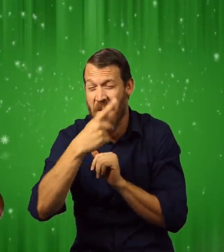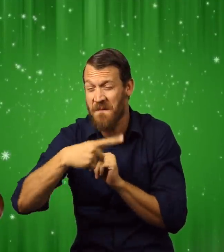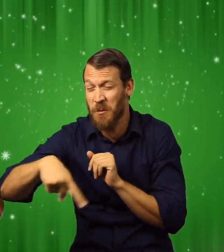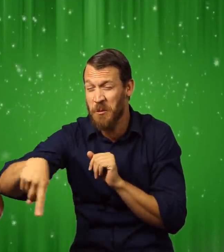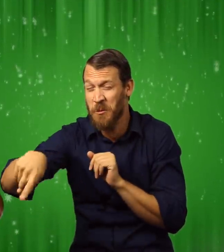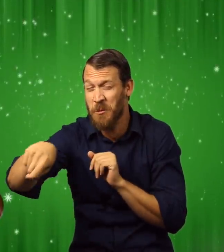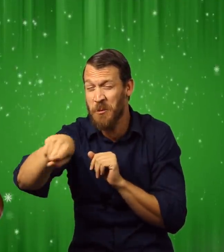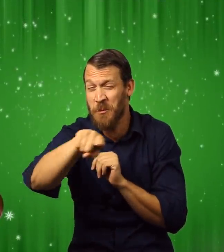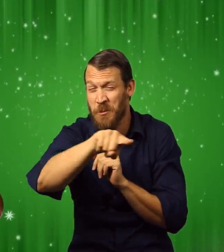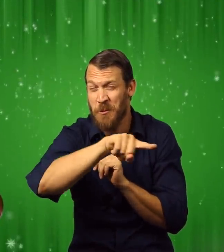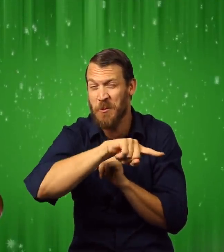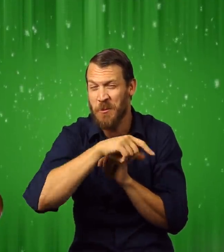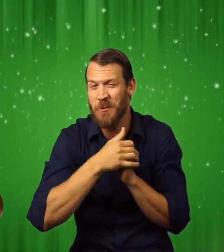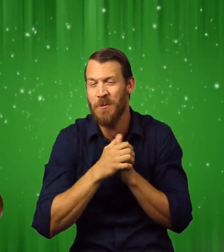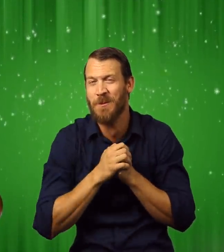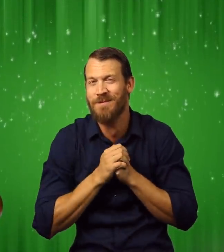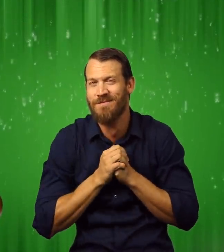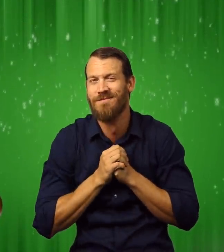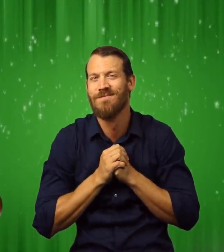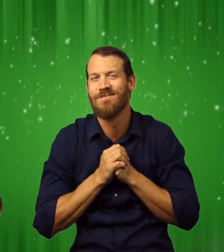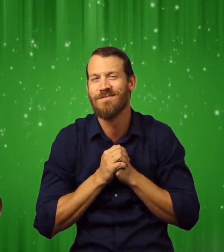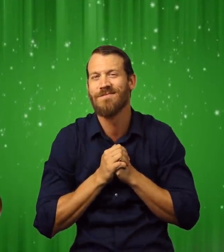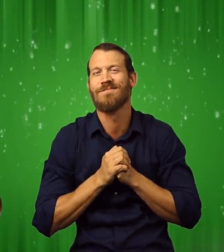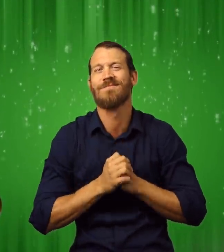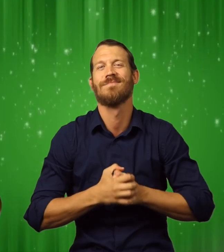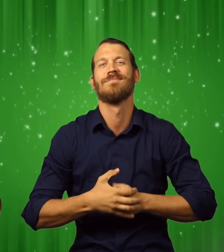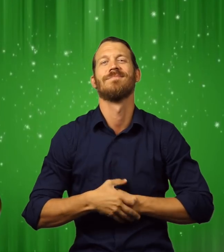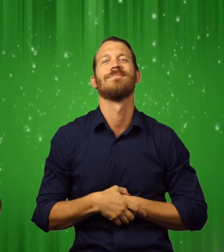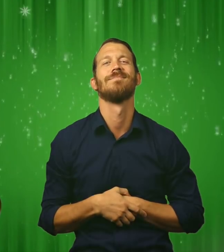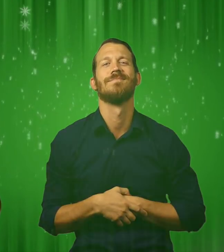The conductor answered, "He will choose one of you."